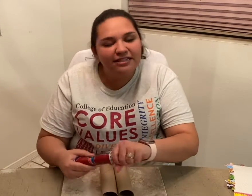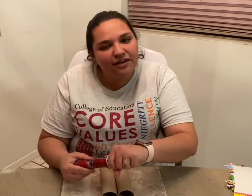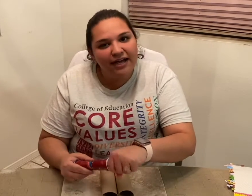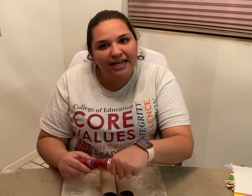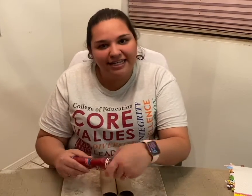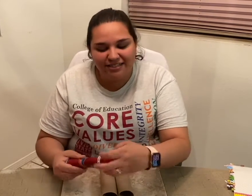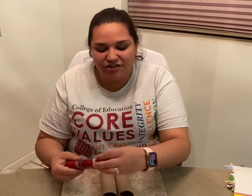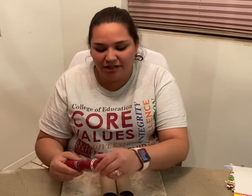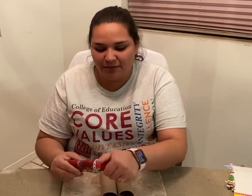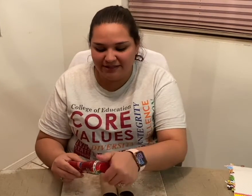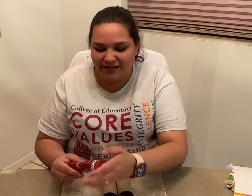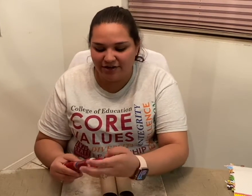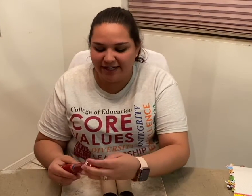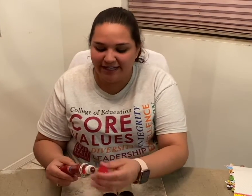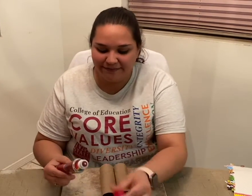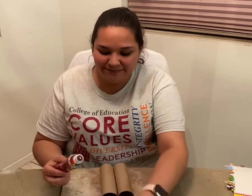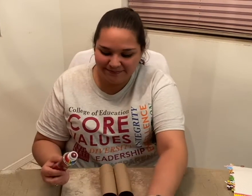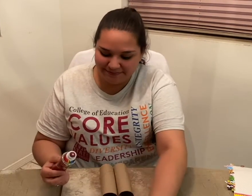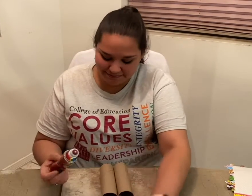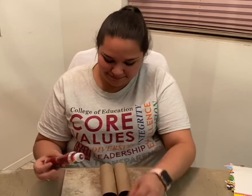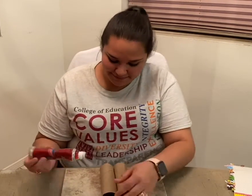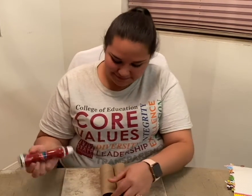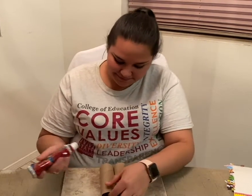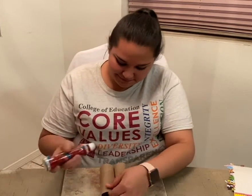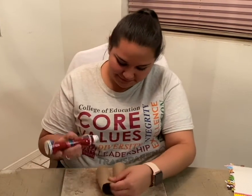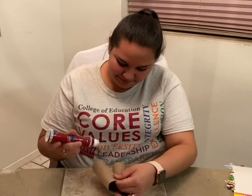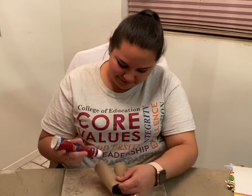go ahead and get started with decorating!